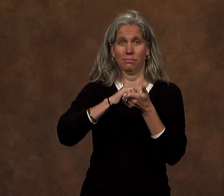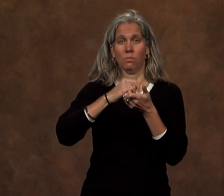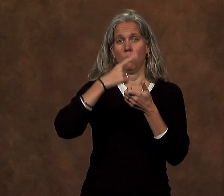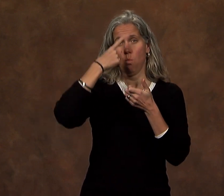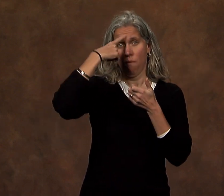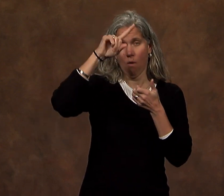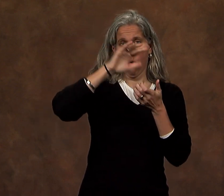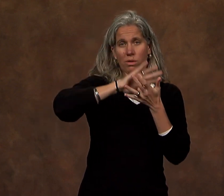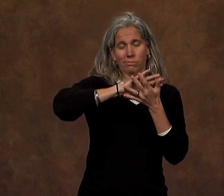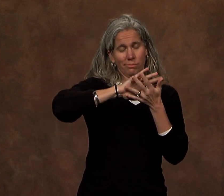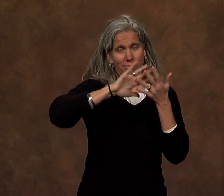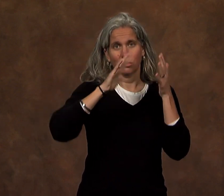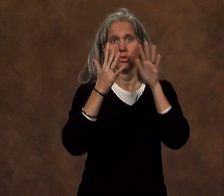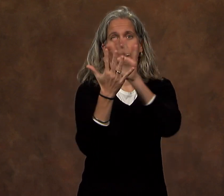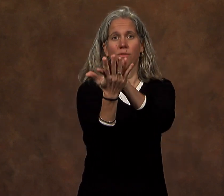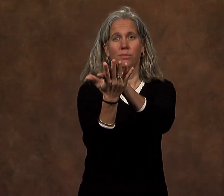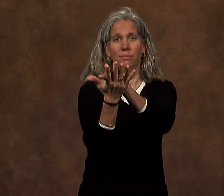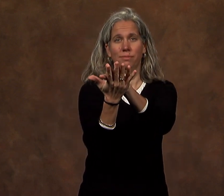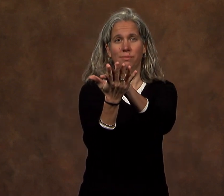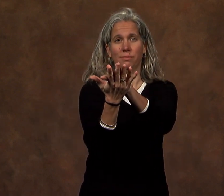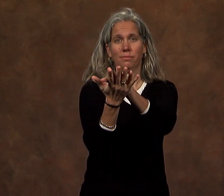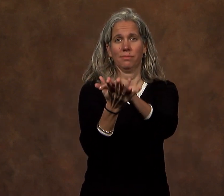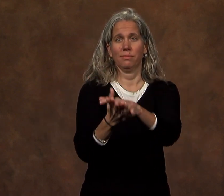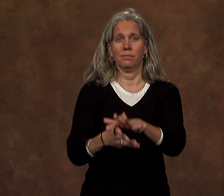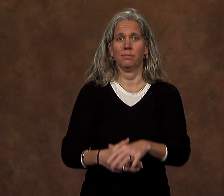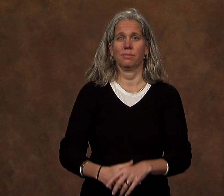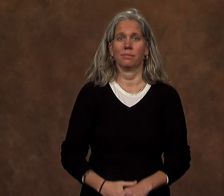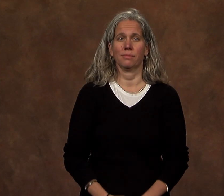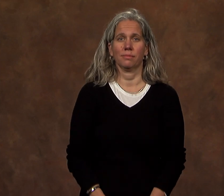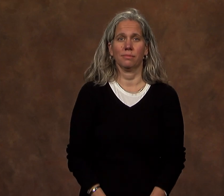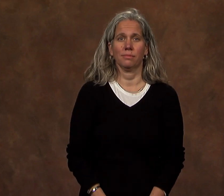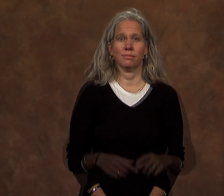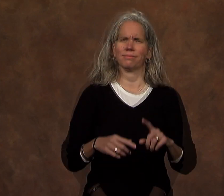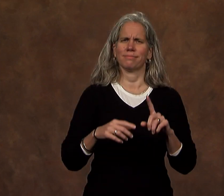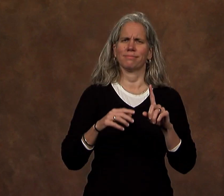and transforming together.